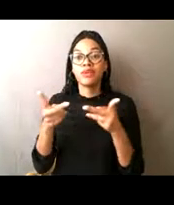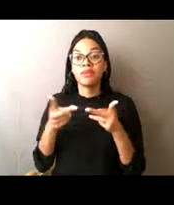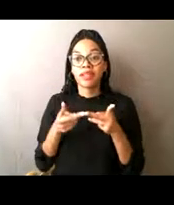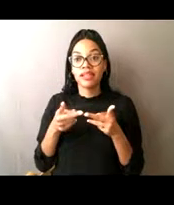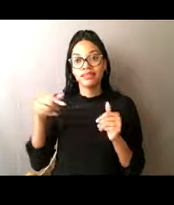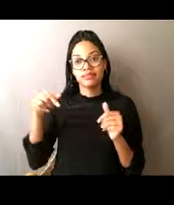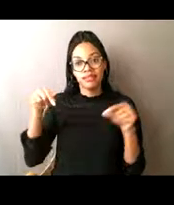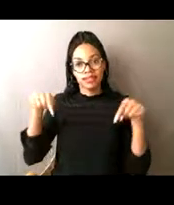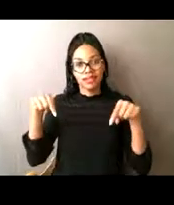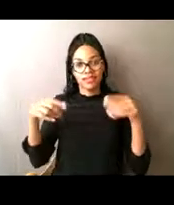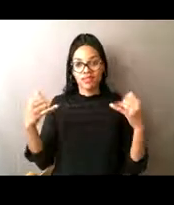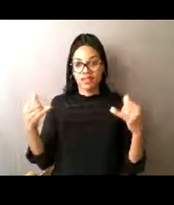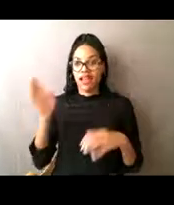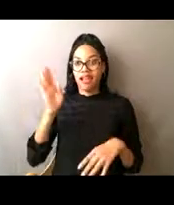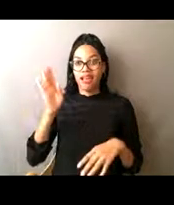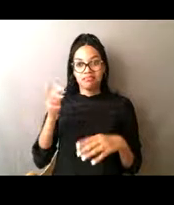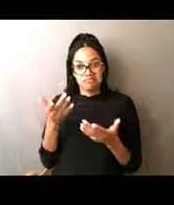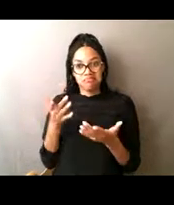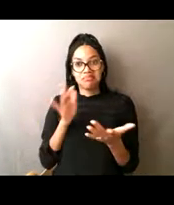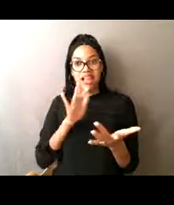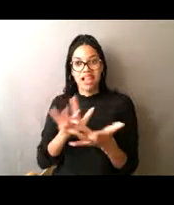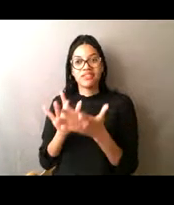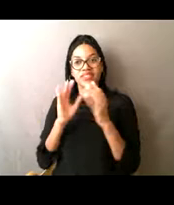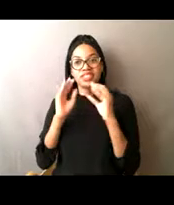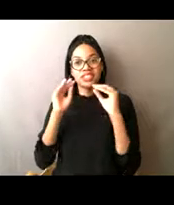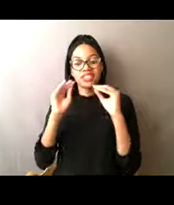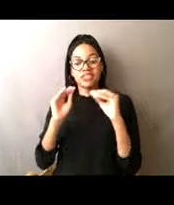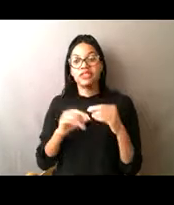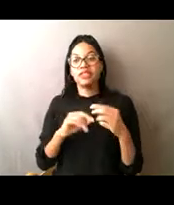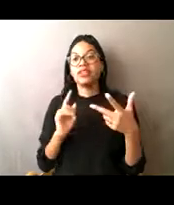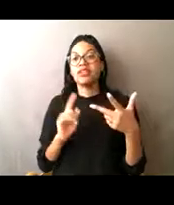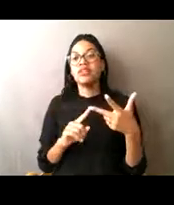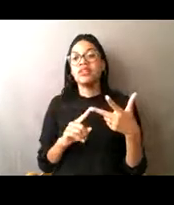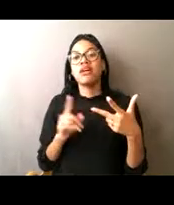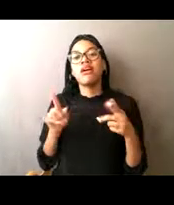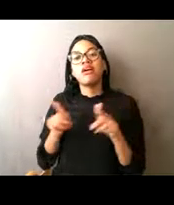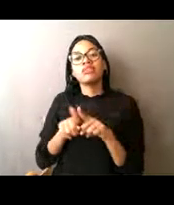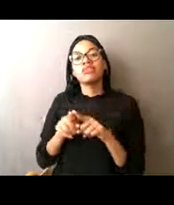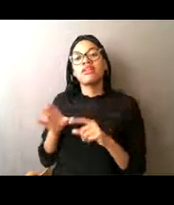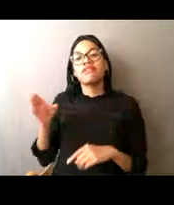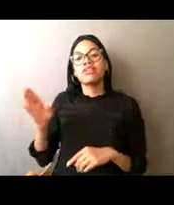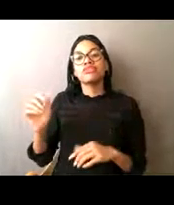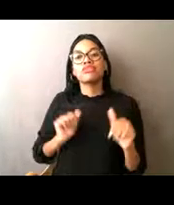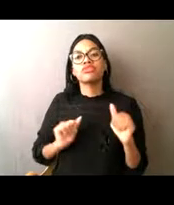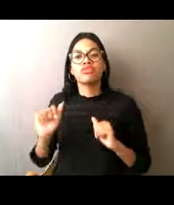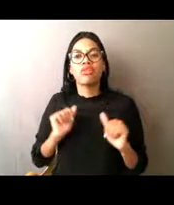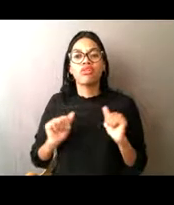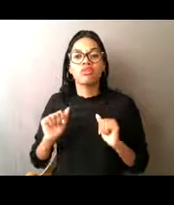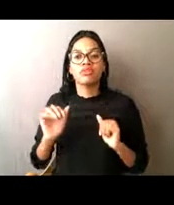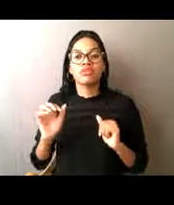and then we'll do fishery-related shows as well such as ComFish in Kodiak,